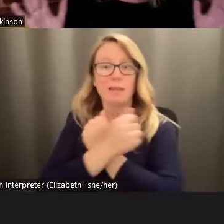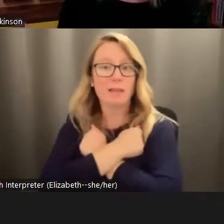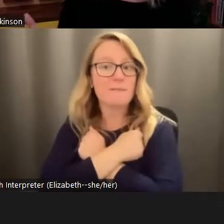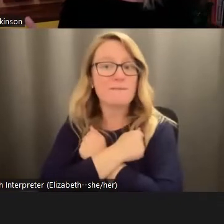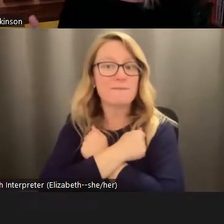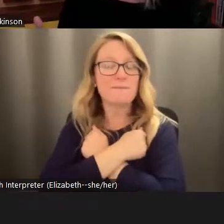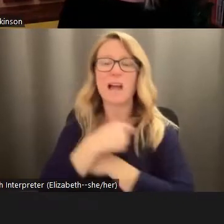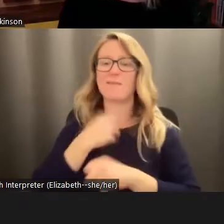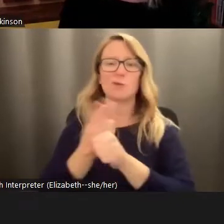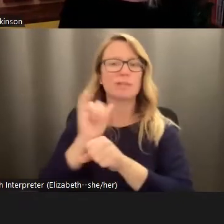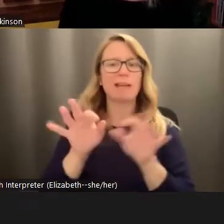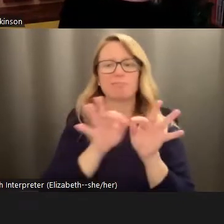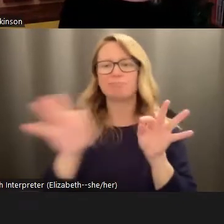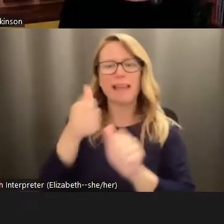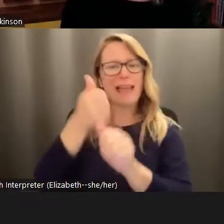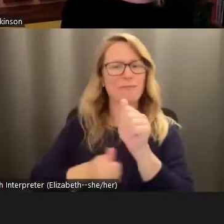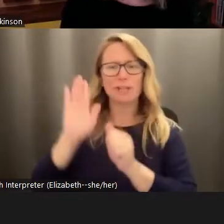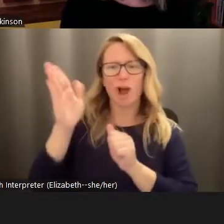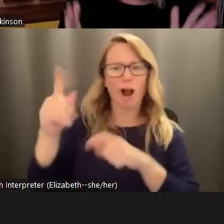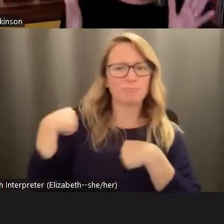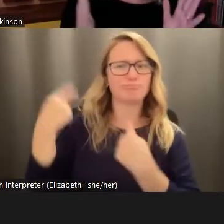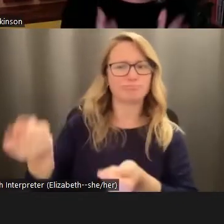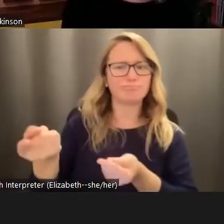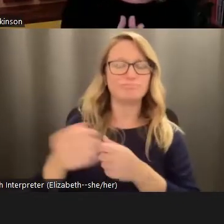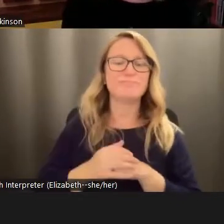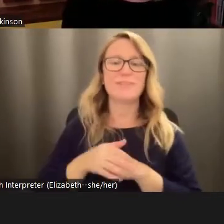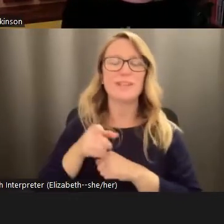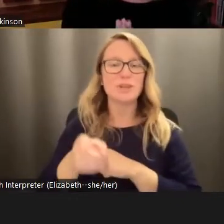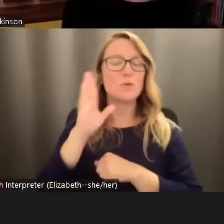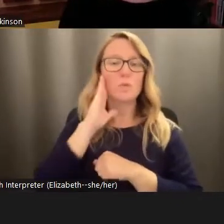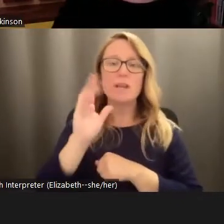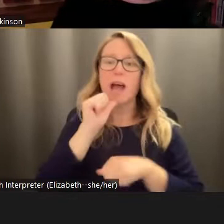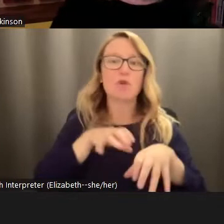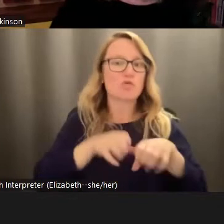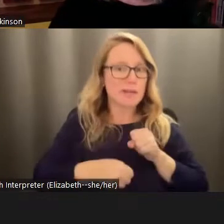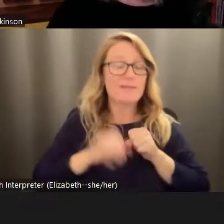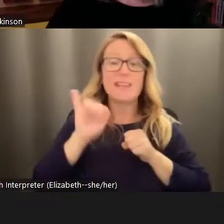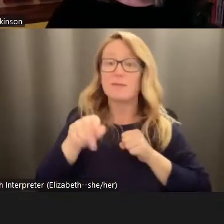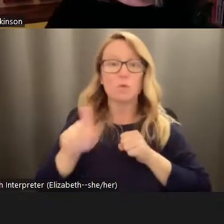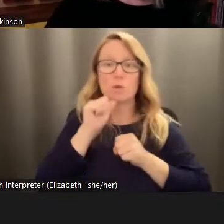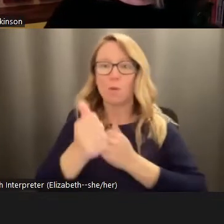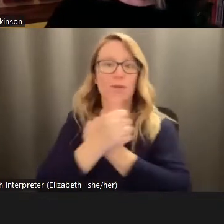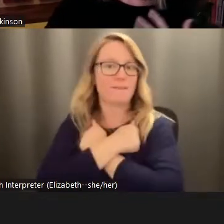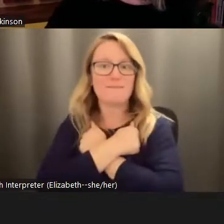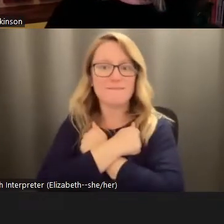used this line in every talk I've ever given, I think you will not grieve for something you don't love. When we feel